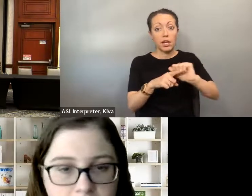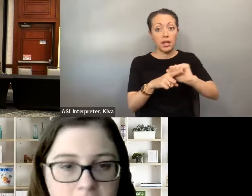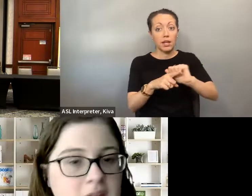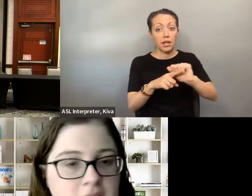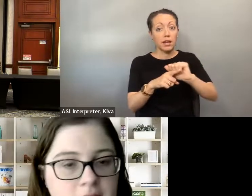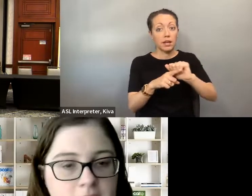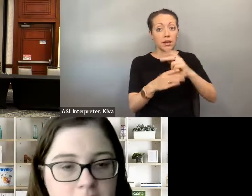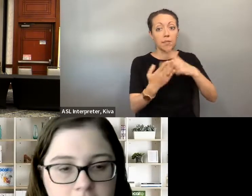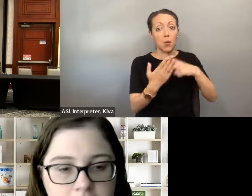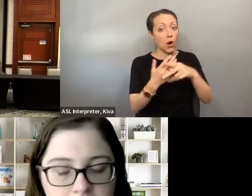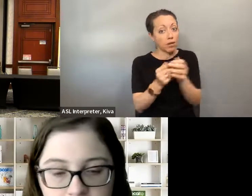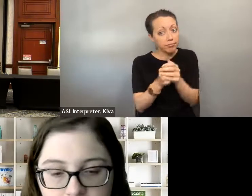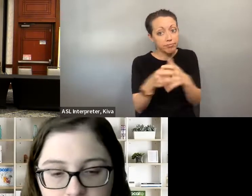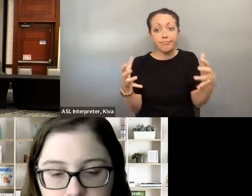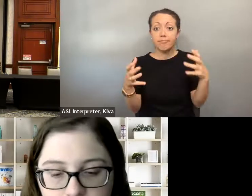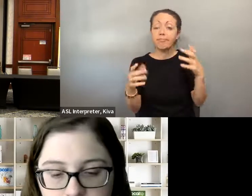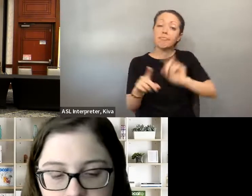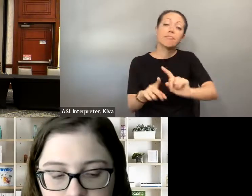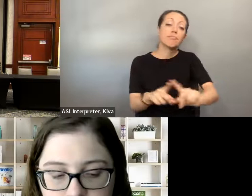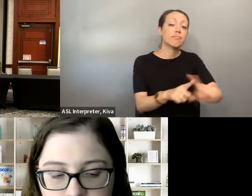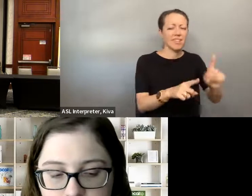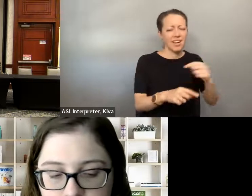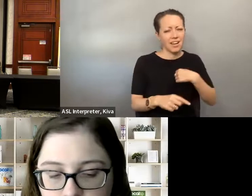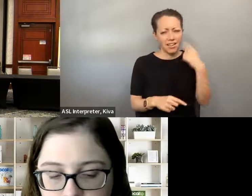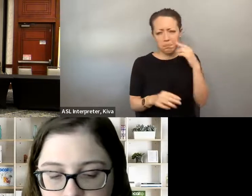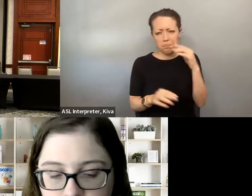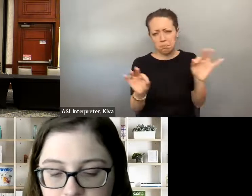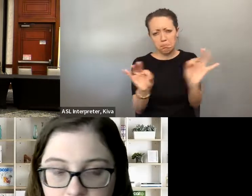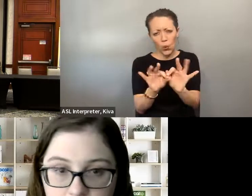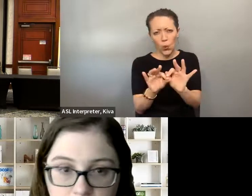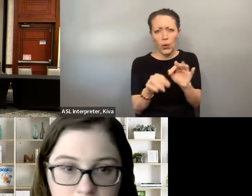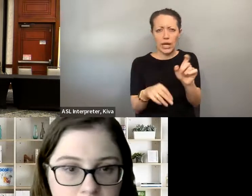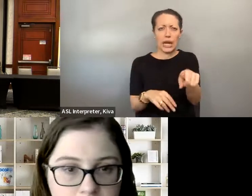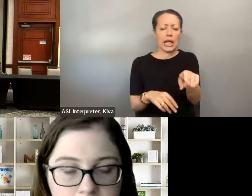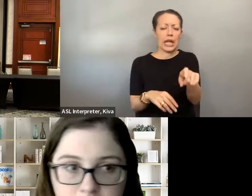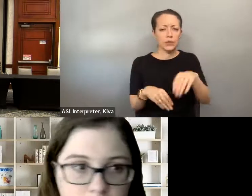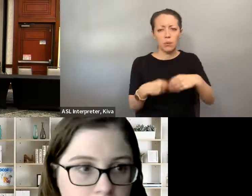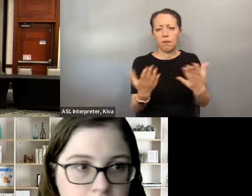And while I'm no longer at nickel, I am looking towards the future of continuing and expanding this campaign training work.